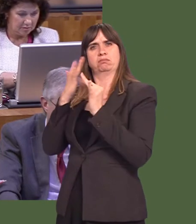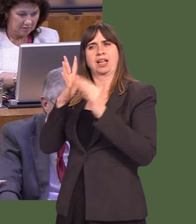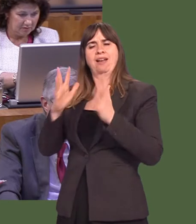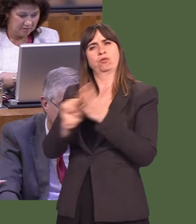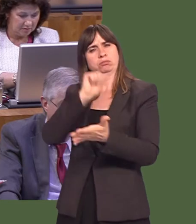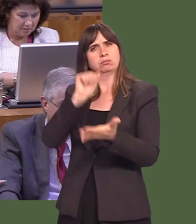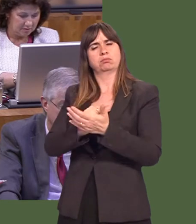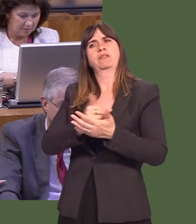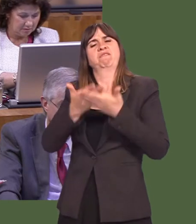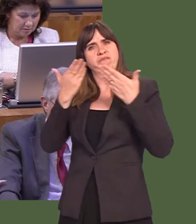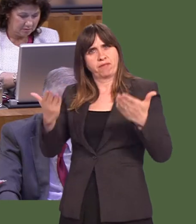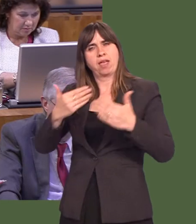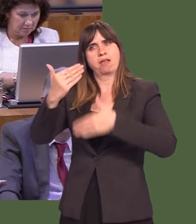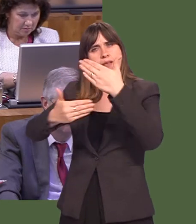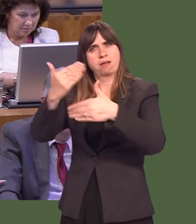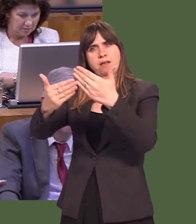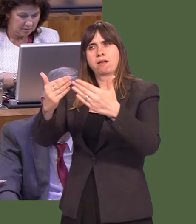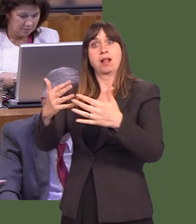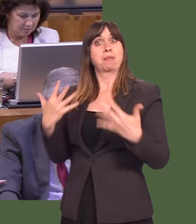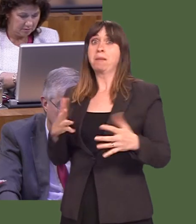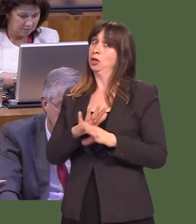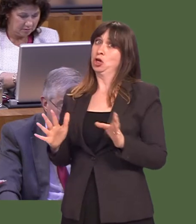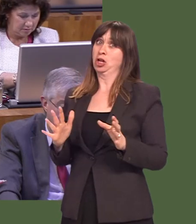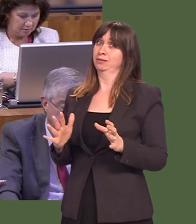We have to have faith in a system that is seen as genuinely independentónot as we have